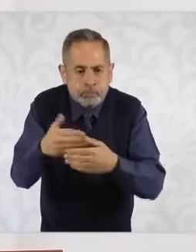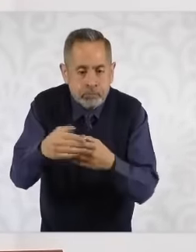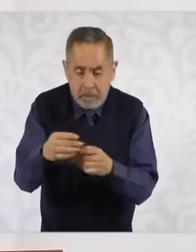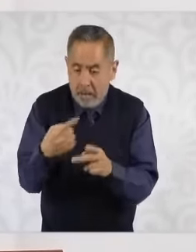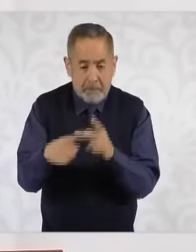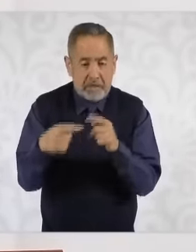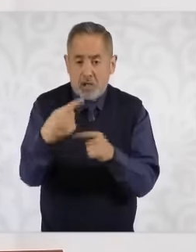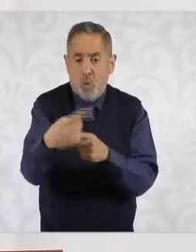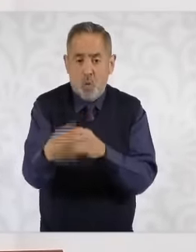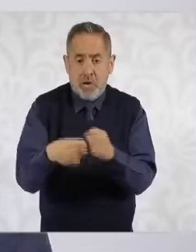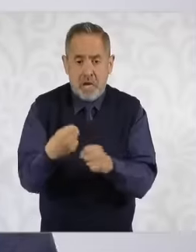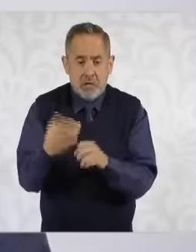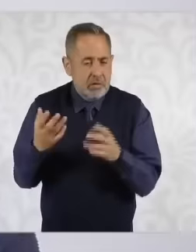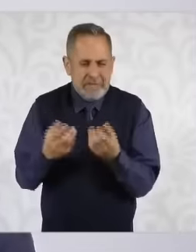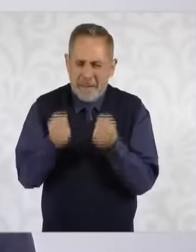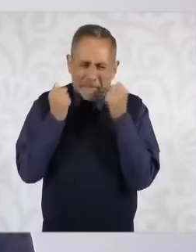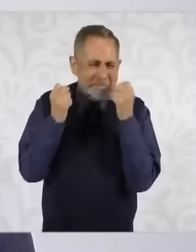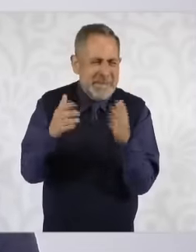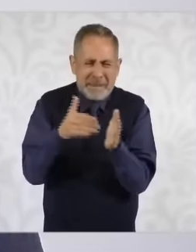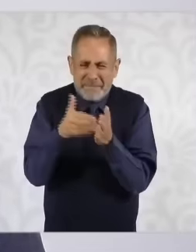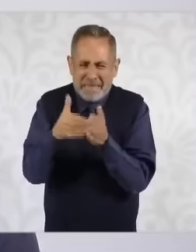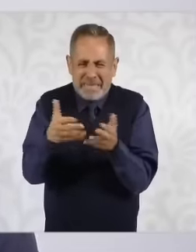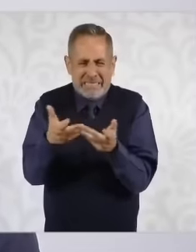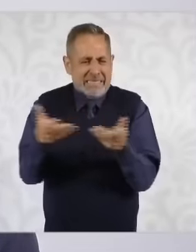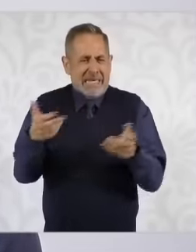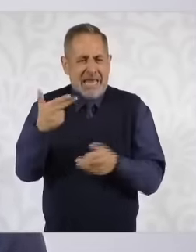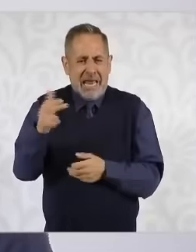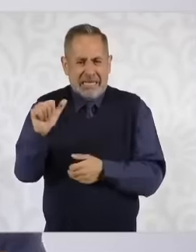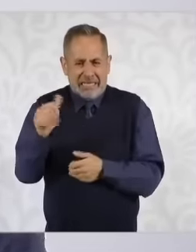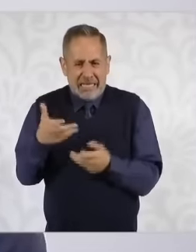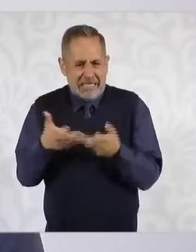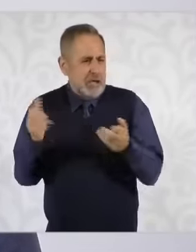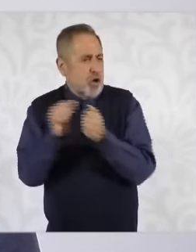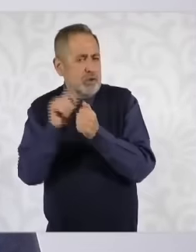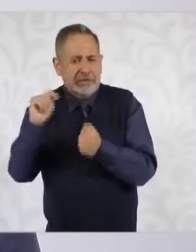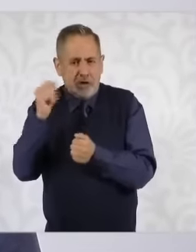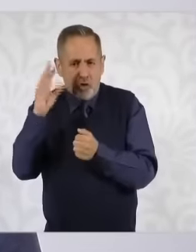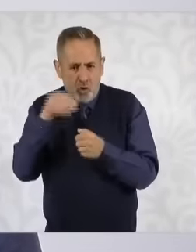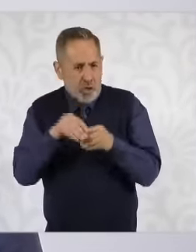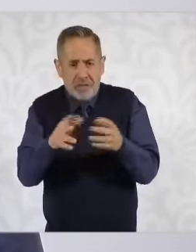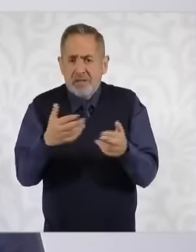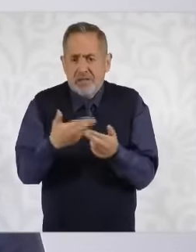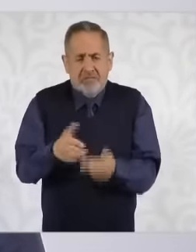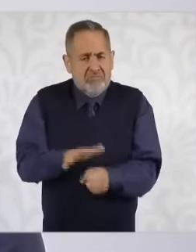year of hundreds of thousands of hectares that we are going to modernize that is food sovereignty we